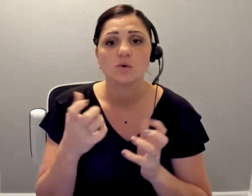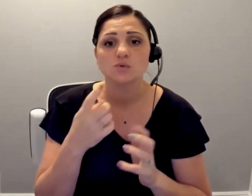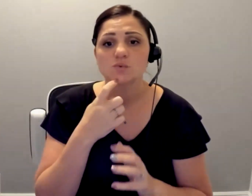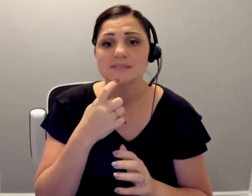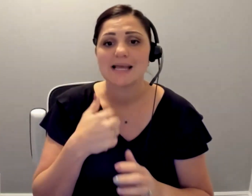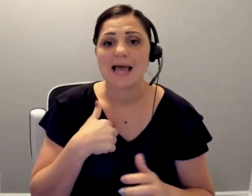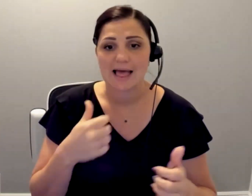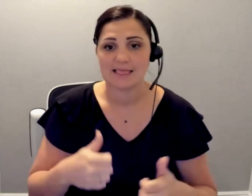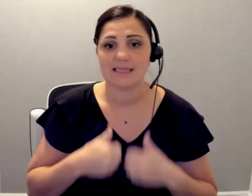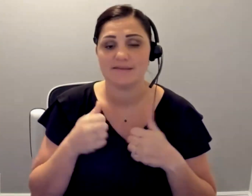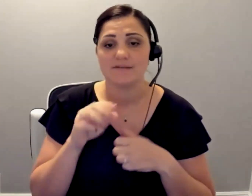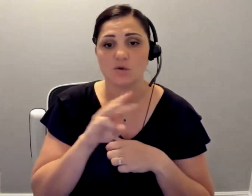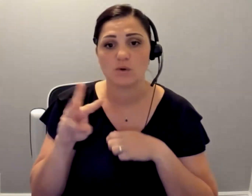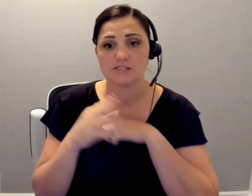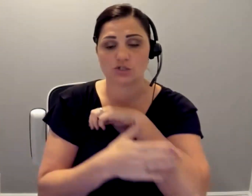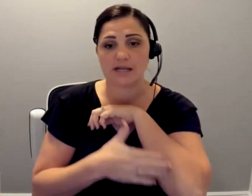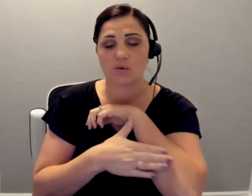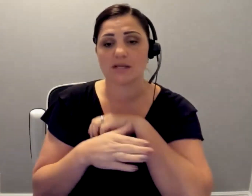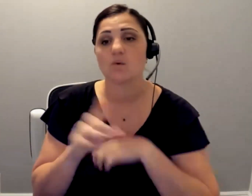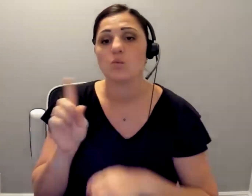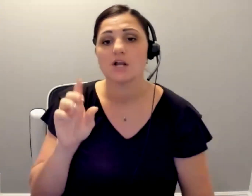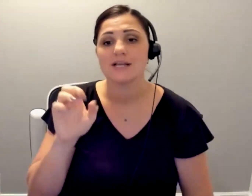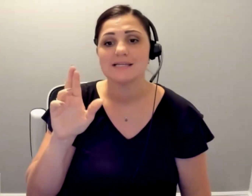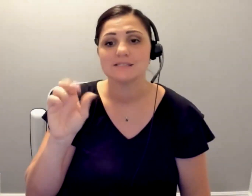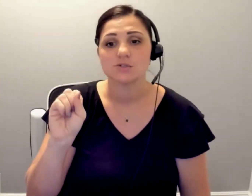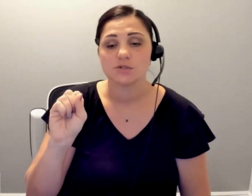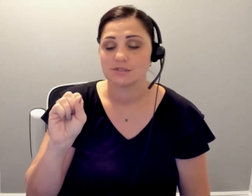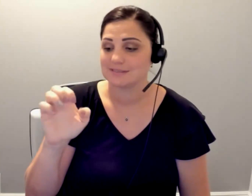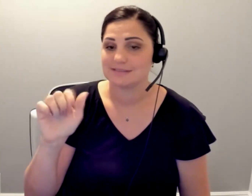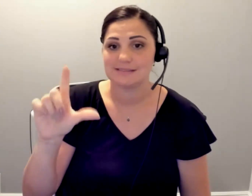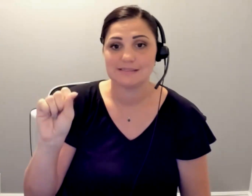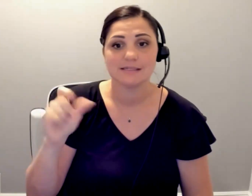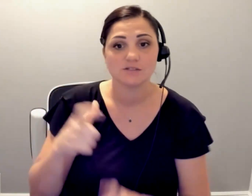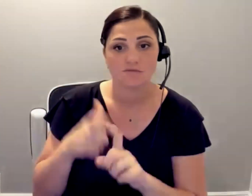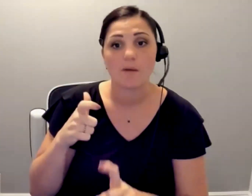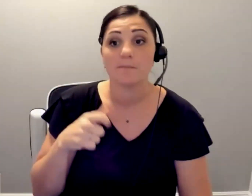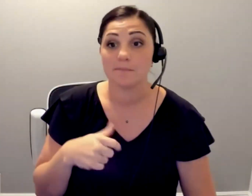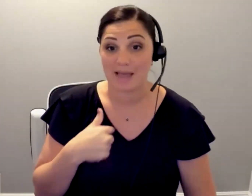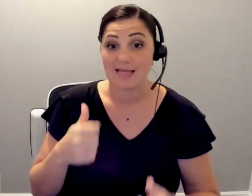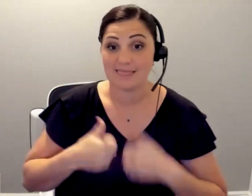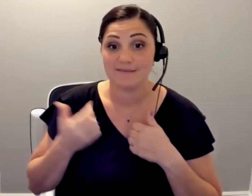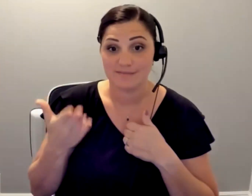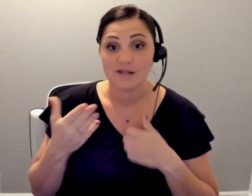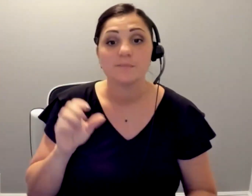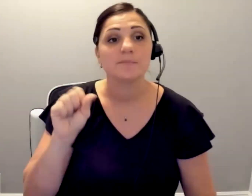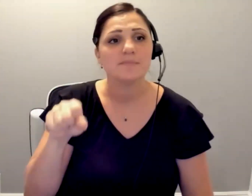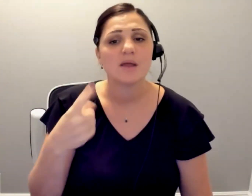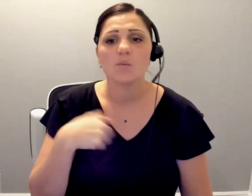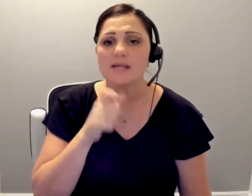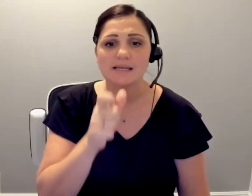: Thank you for sharing that, Cody. And does anyone have any questions for anyone in the group? Or the group as a whole?